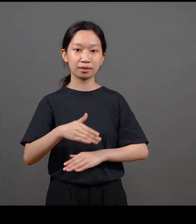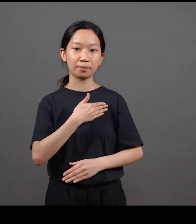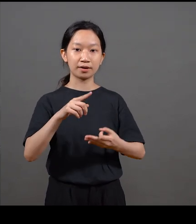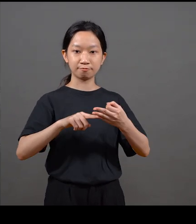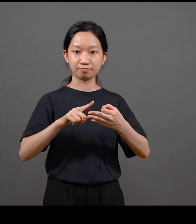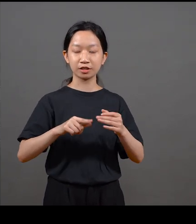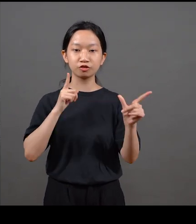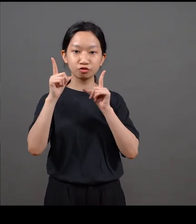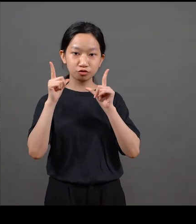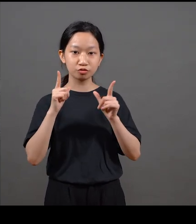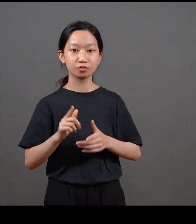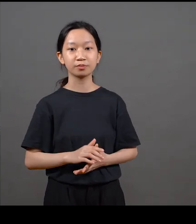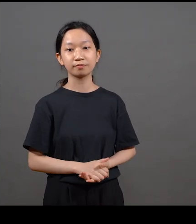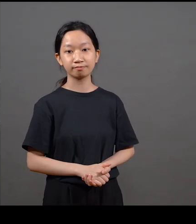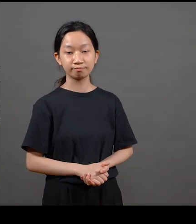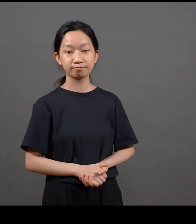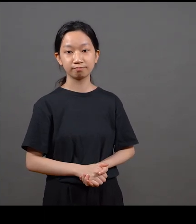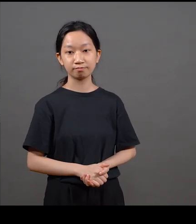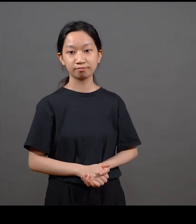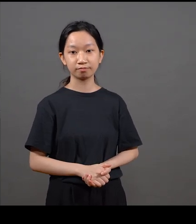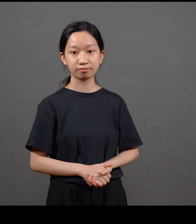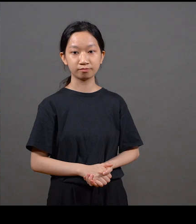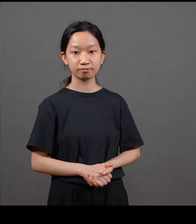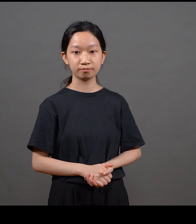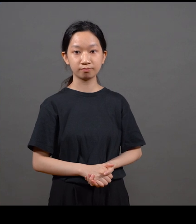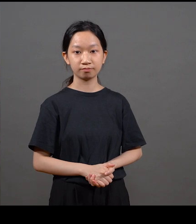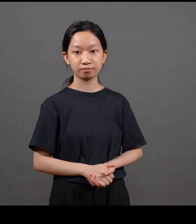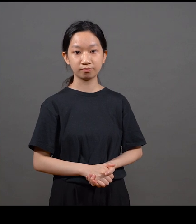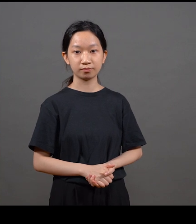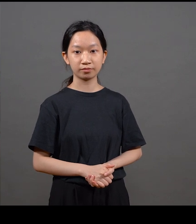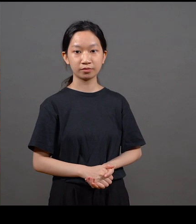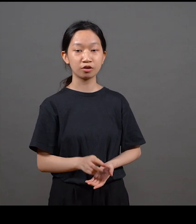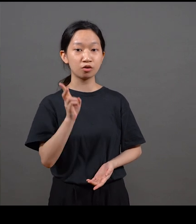but he really just gave completely free rein for Henry Steiner to come up with the branding for this club